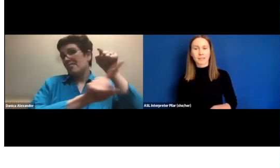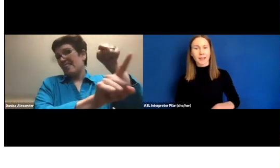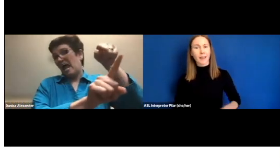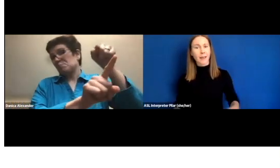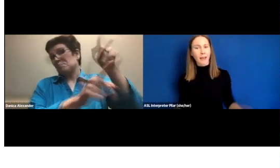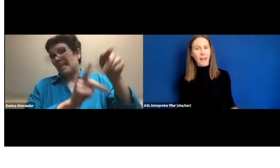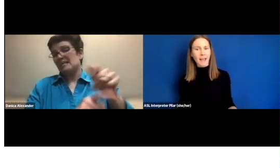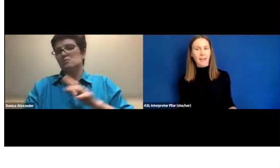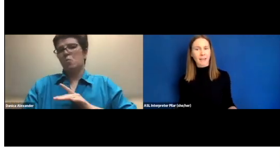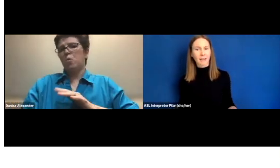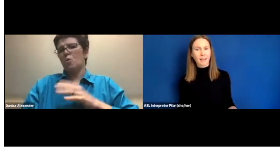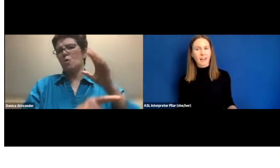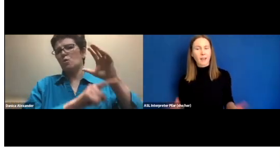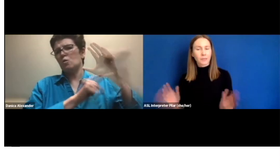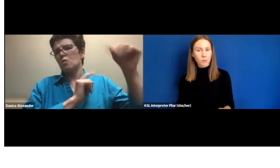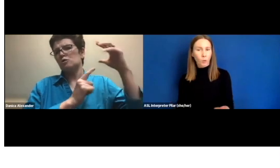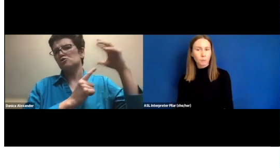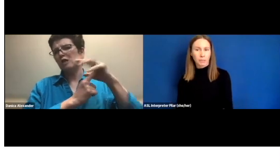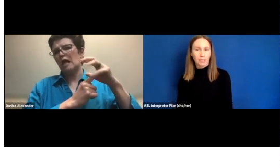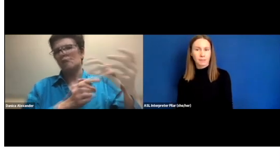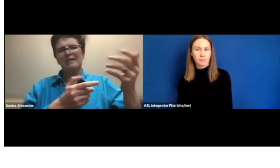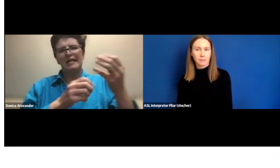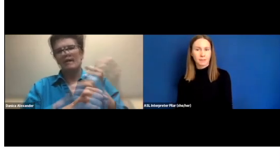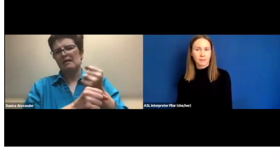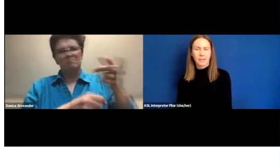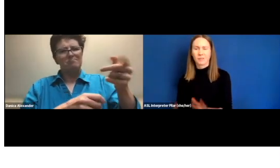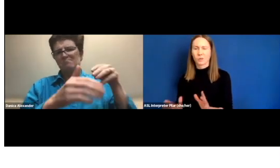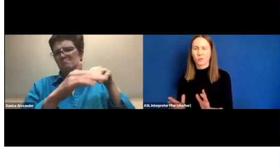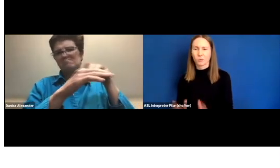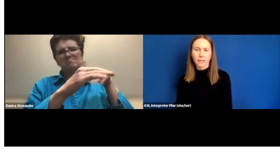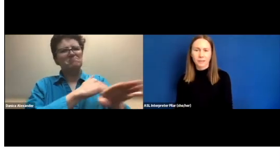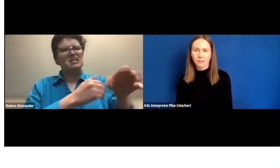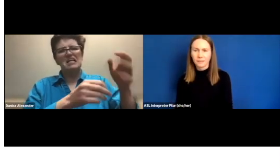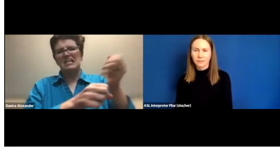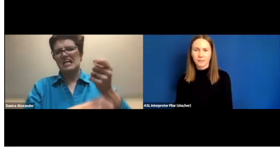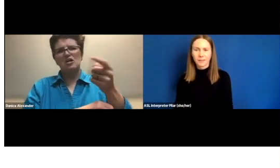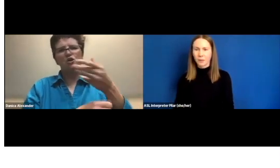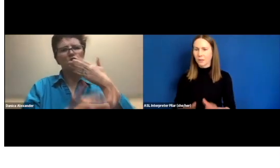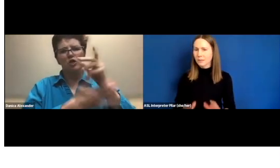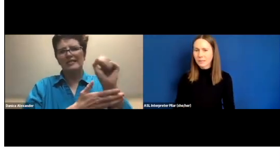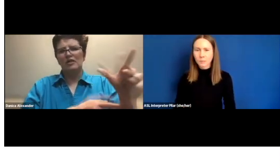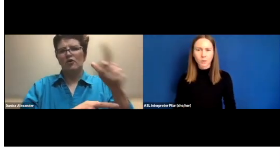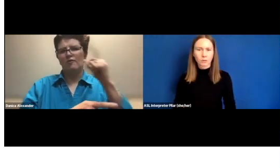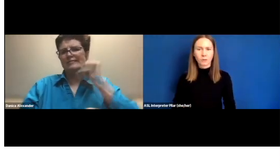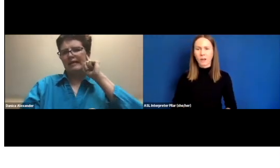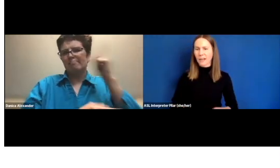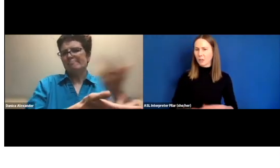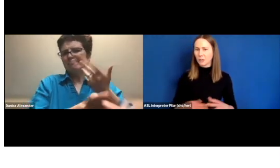Now, with that core value of the deaf community of us being together, supporting one another,